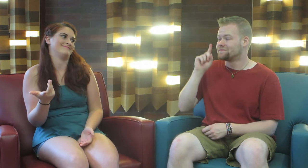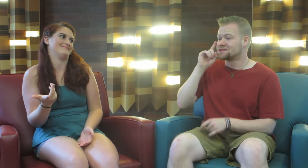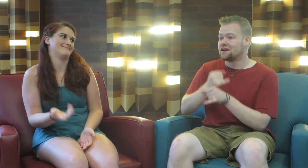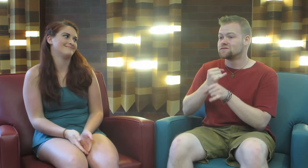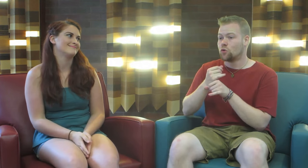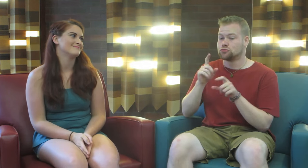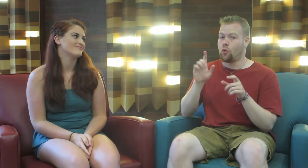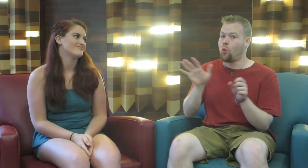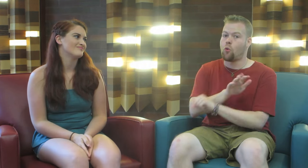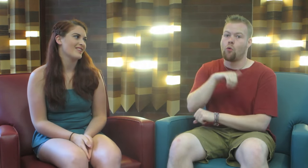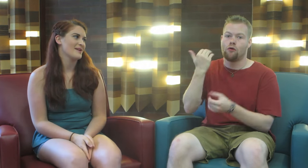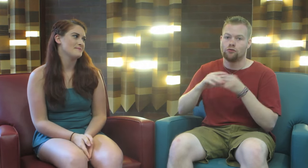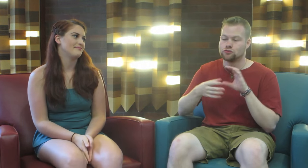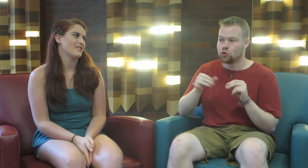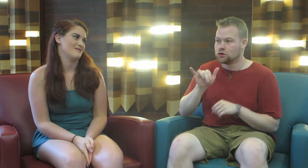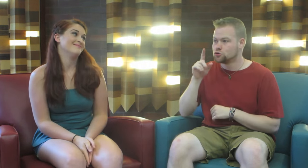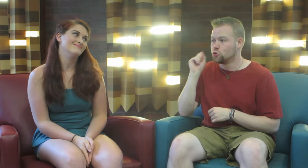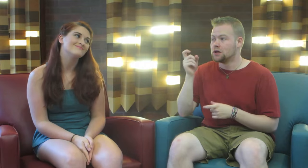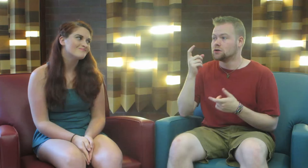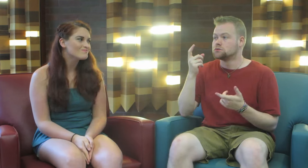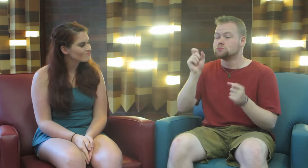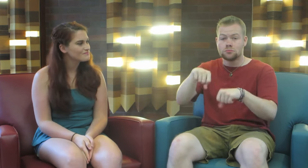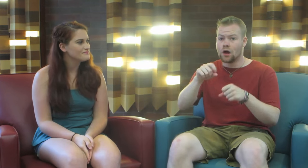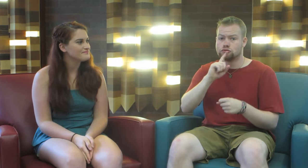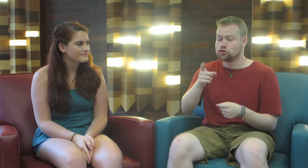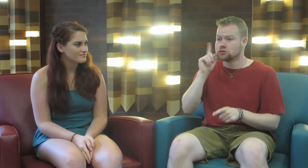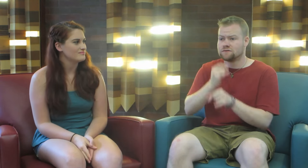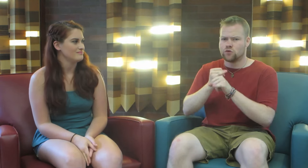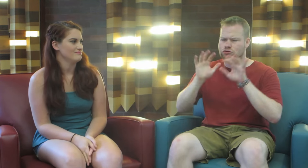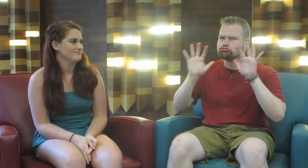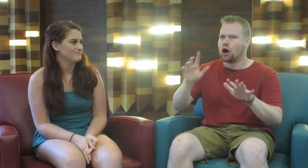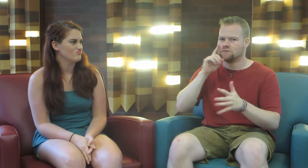R: Deaf schools are a whole other story because yeah, sure, deaf schools are great for